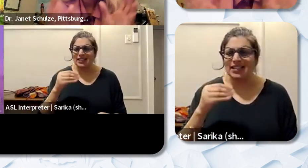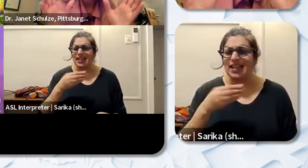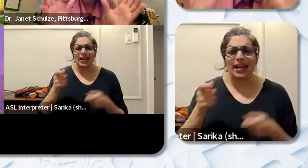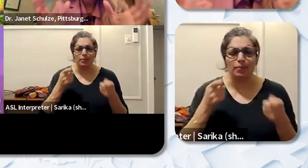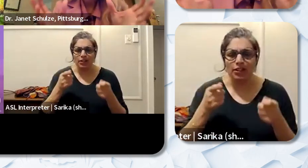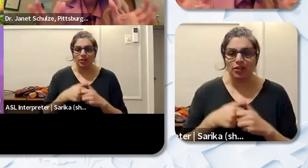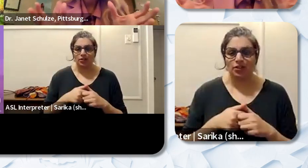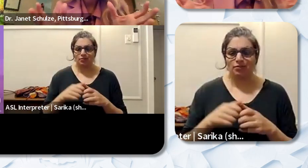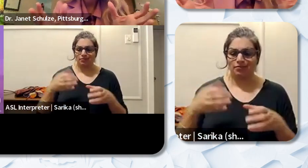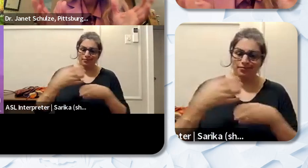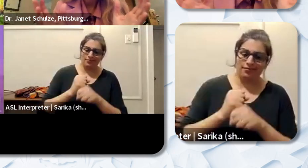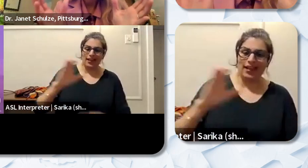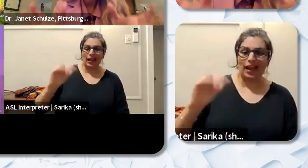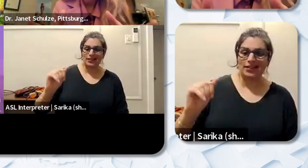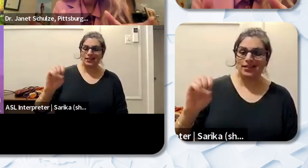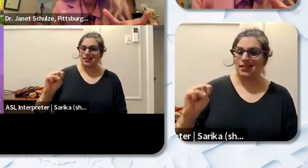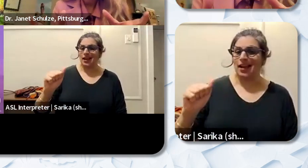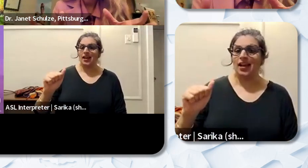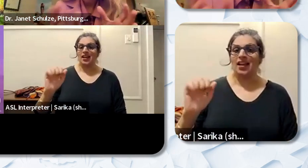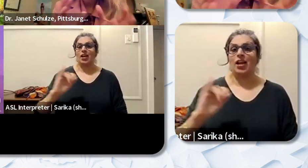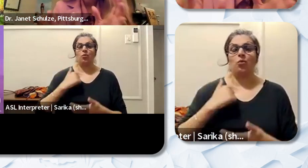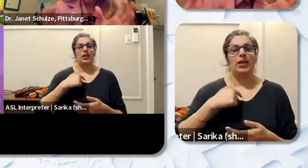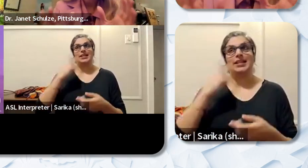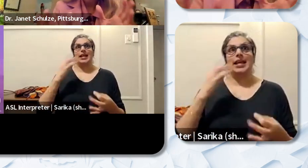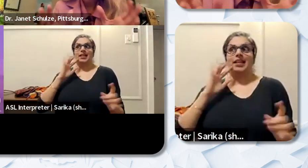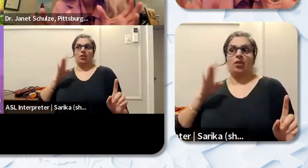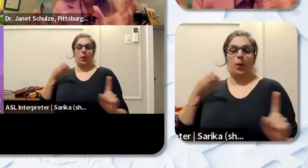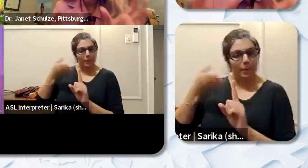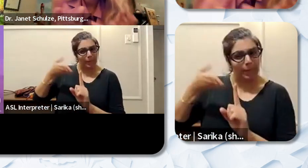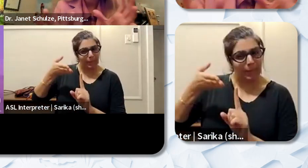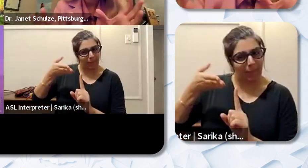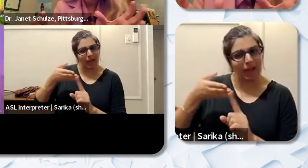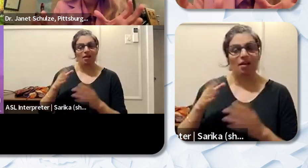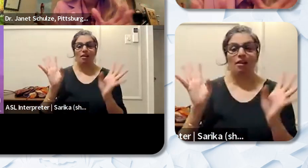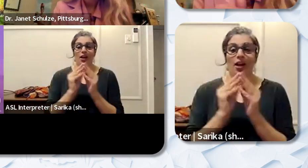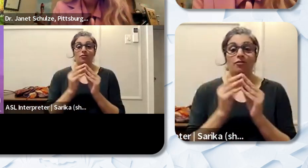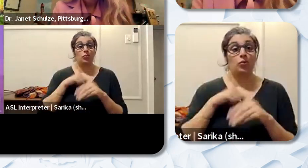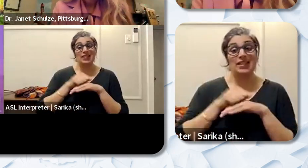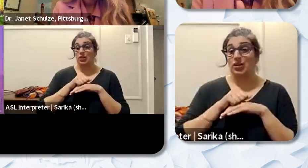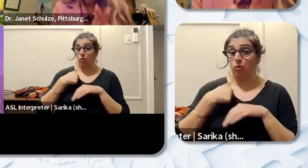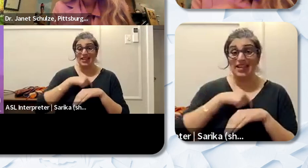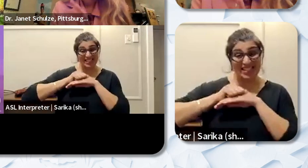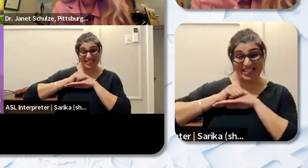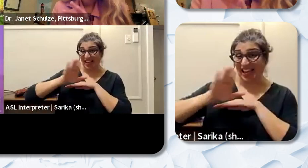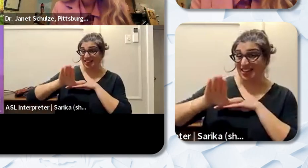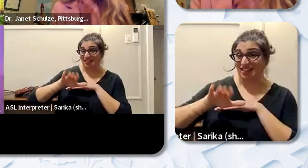our main conference that we attend as a district. So we send about 50 educators. And so along with